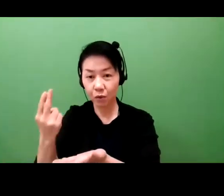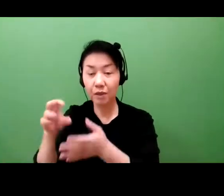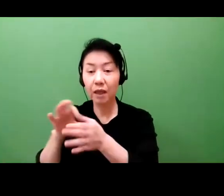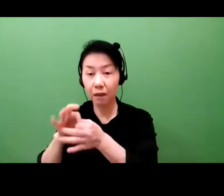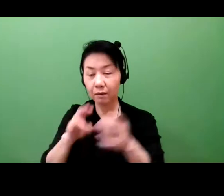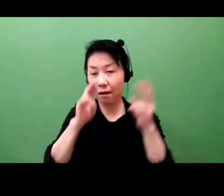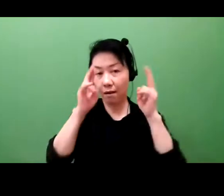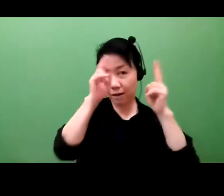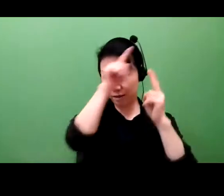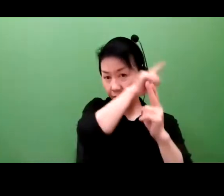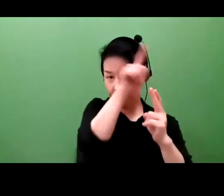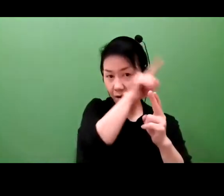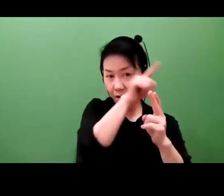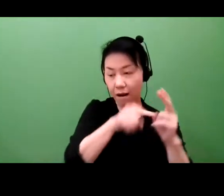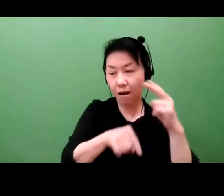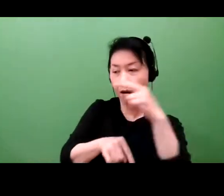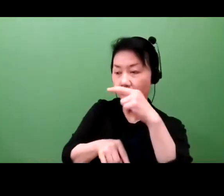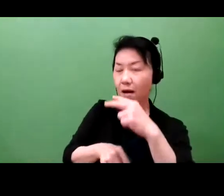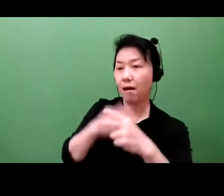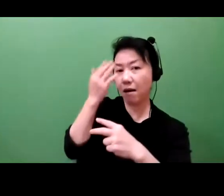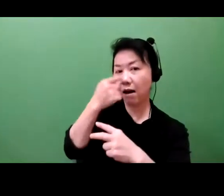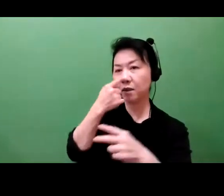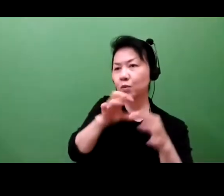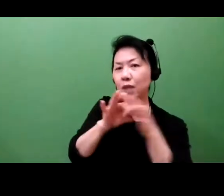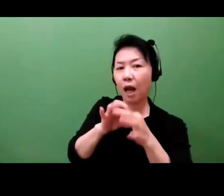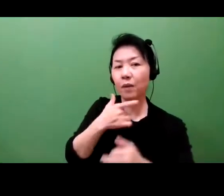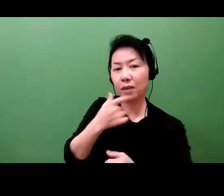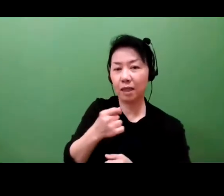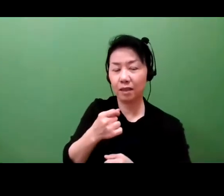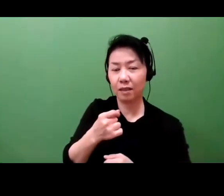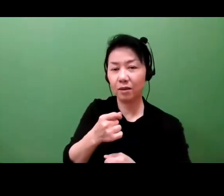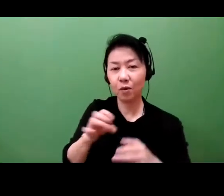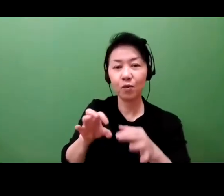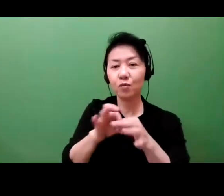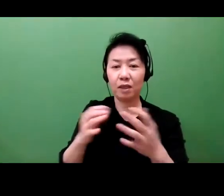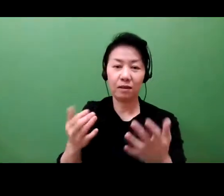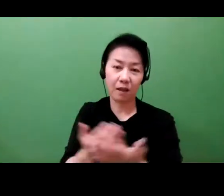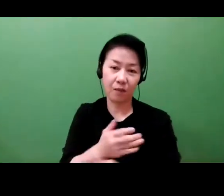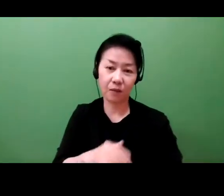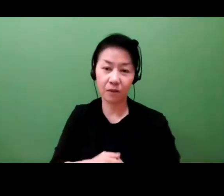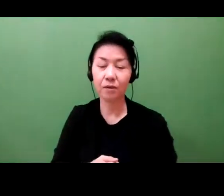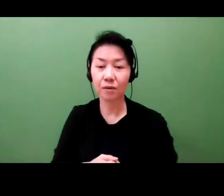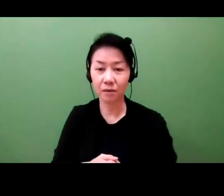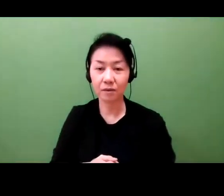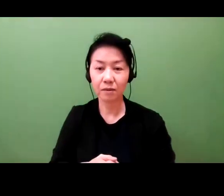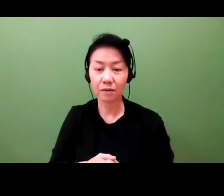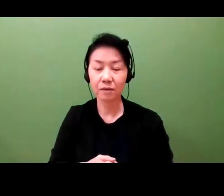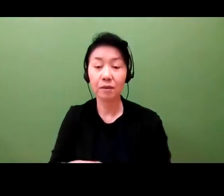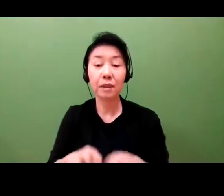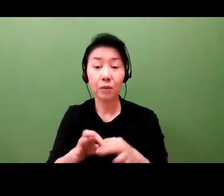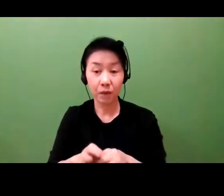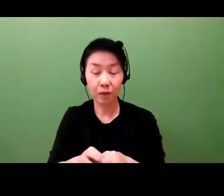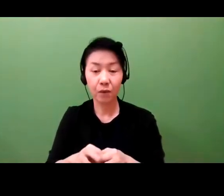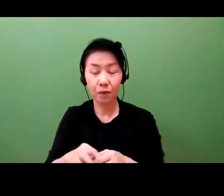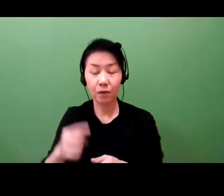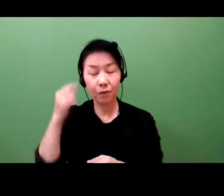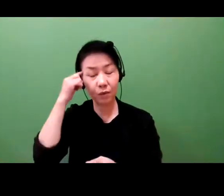saved all that money. So they can then sell it at a lower price point and undercut you. So it's key to get that proprietary position